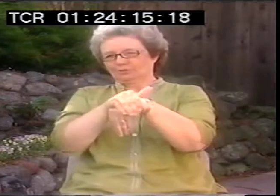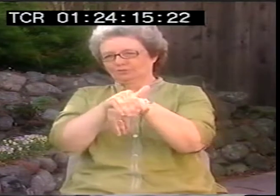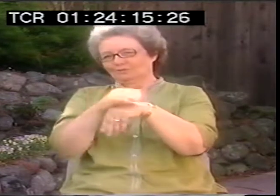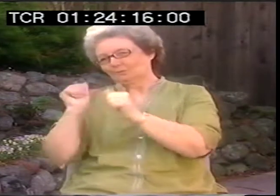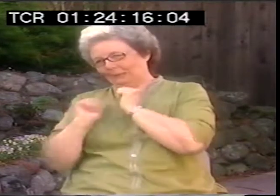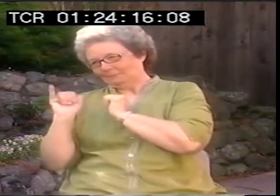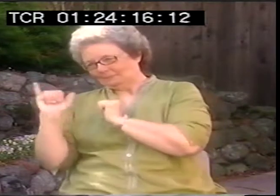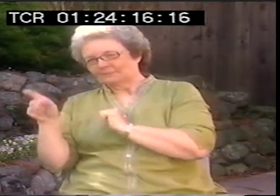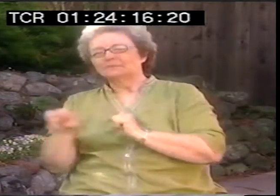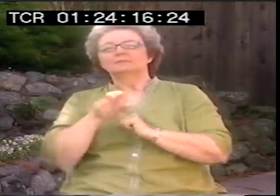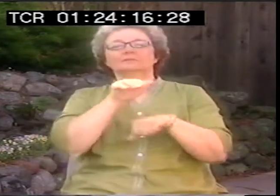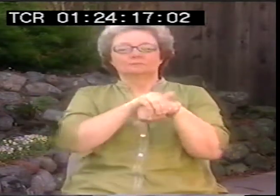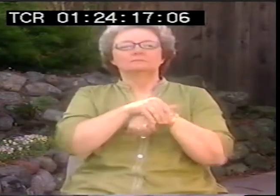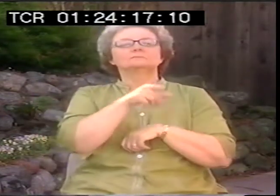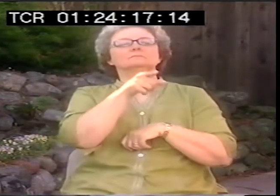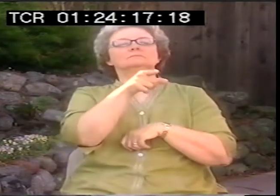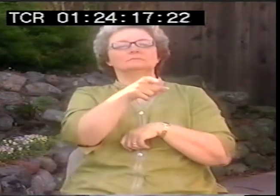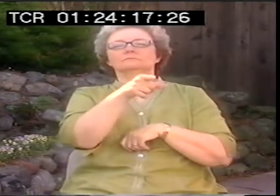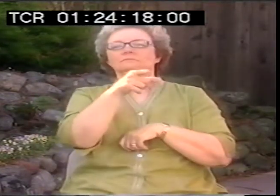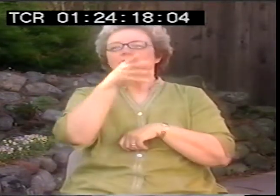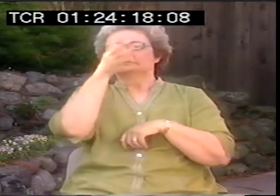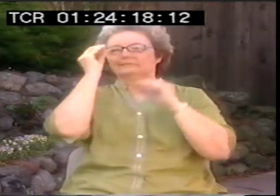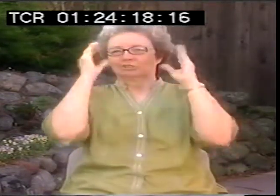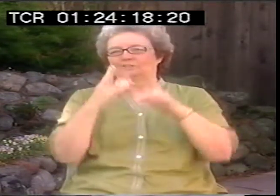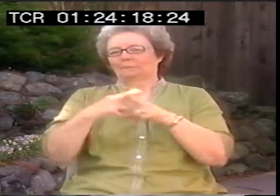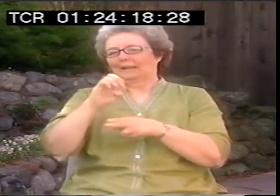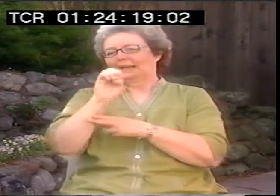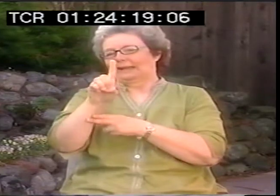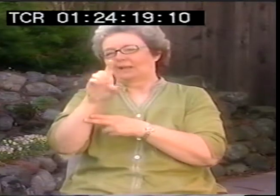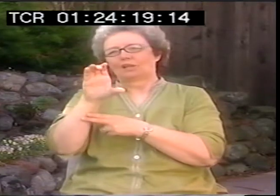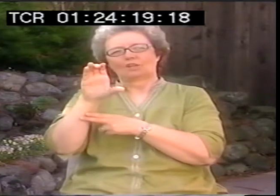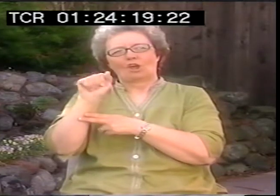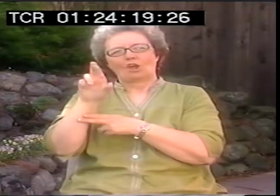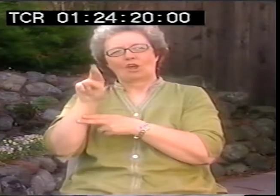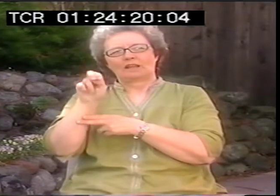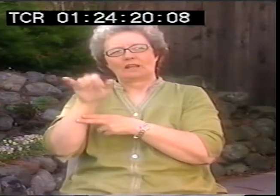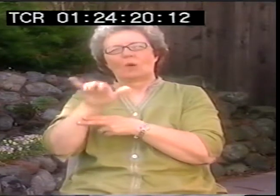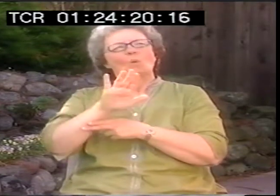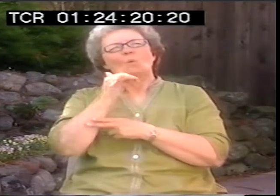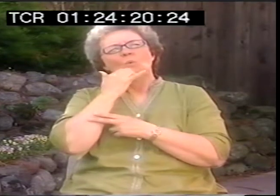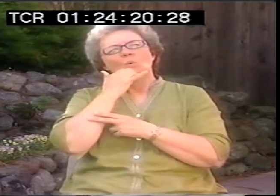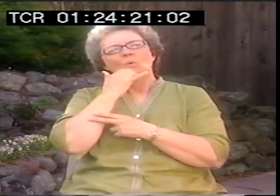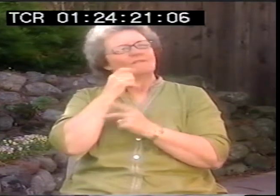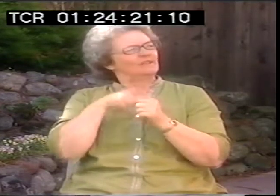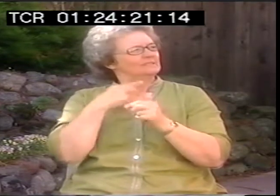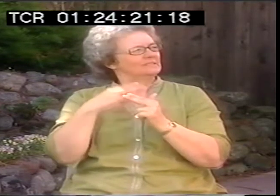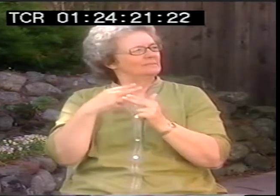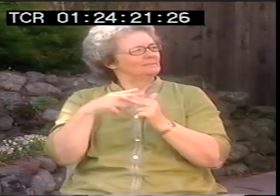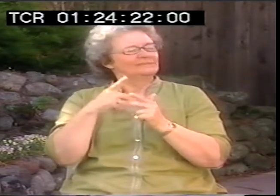for having helped me with that. So I was majoring in English and drama, as I said before, double majoring.